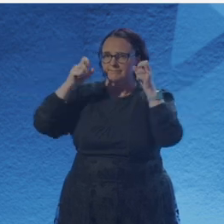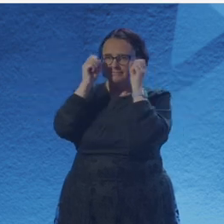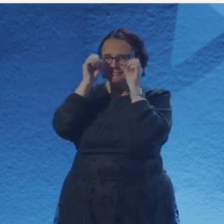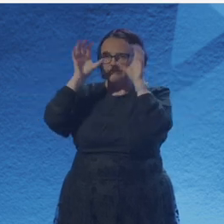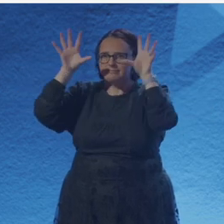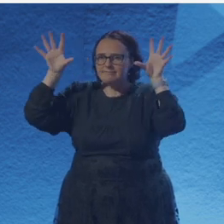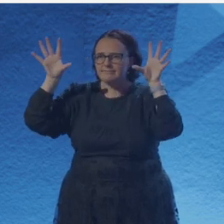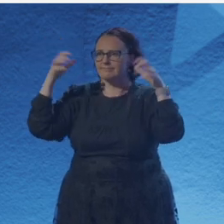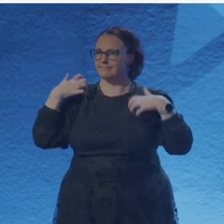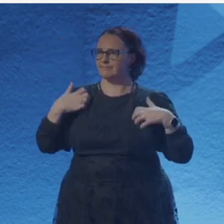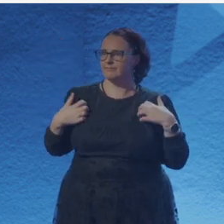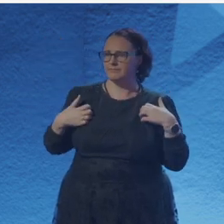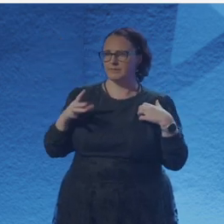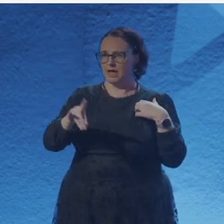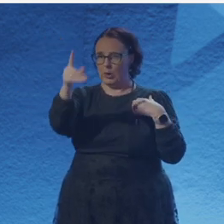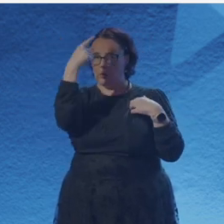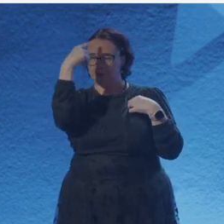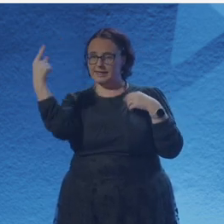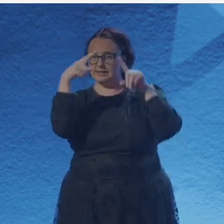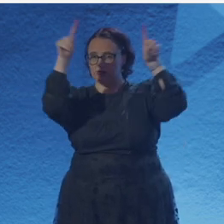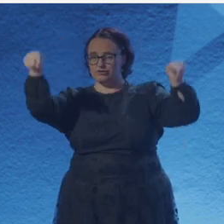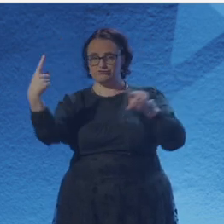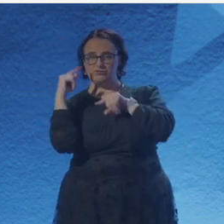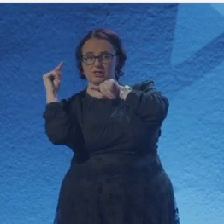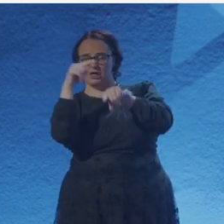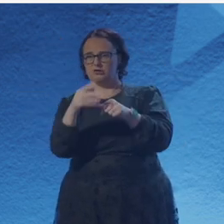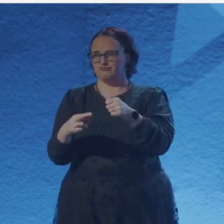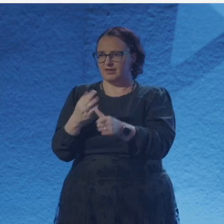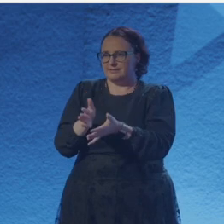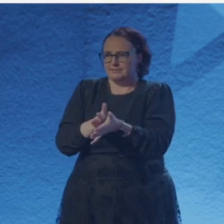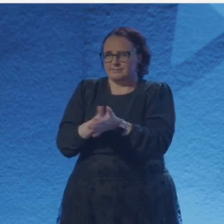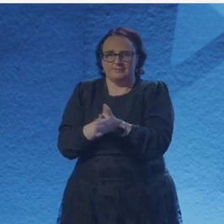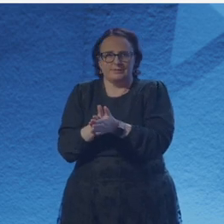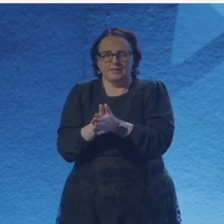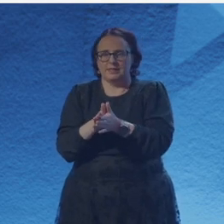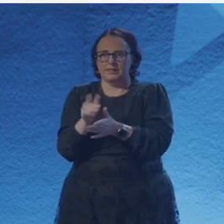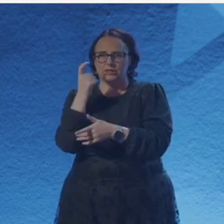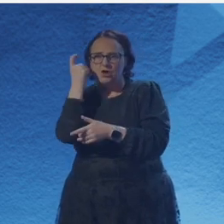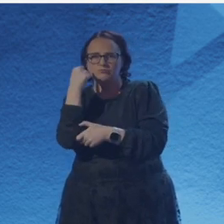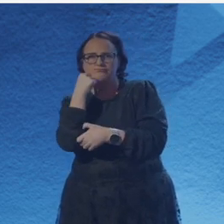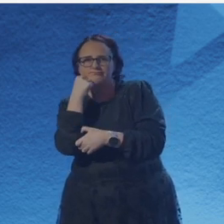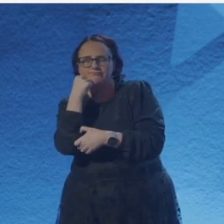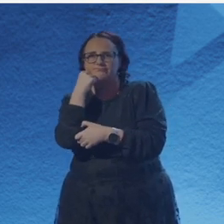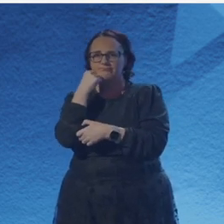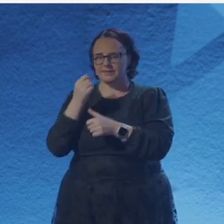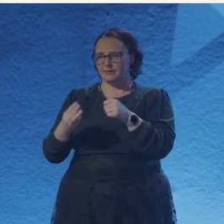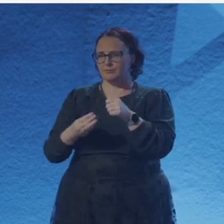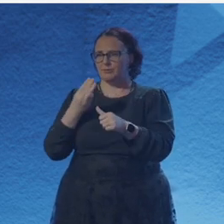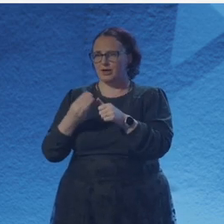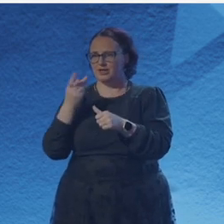and statistics flowing from fingertips. Oh, lipstick and research. I hope they see me messy